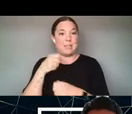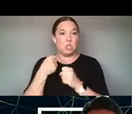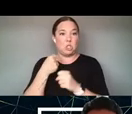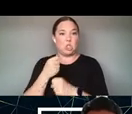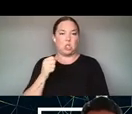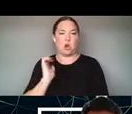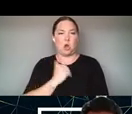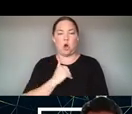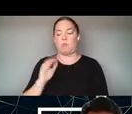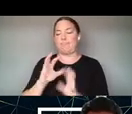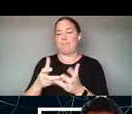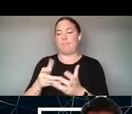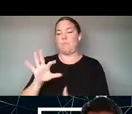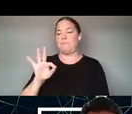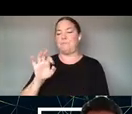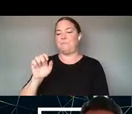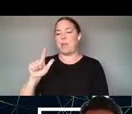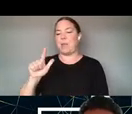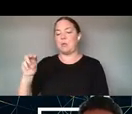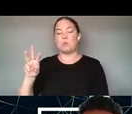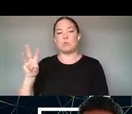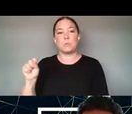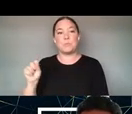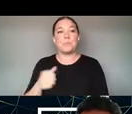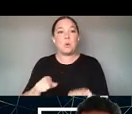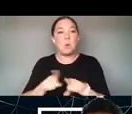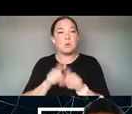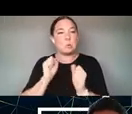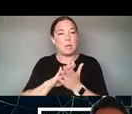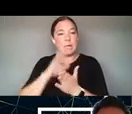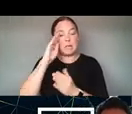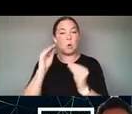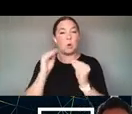AND ANOTHER THING THAT YOU CAN LEARN A LITTLE BIT MORE ABOUT WHAT OUR FELLOWS ARE DOING IS THROUGH